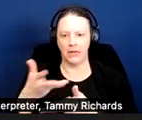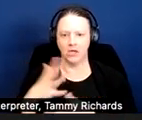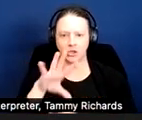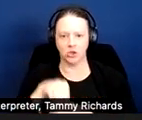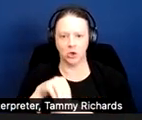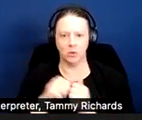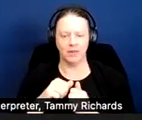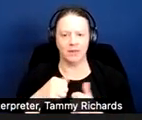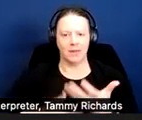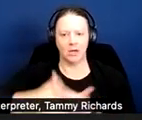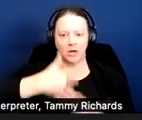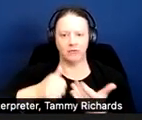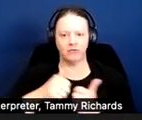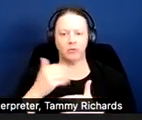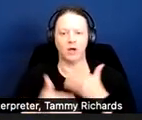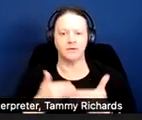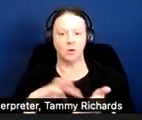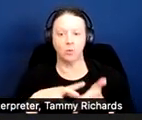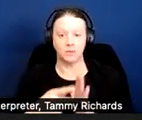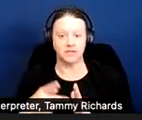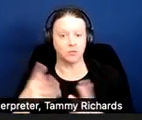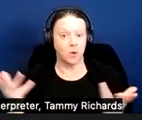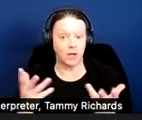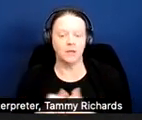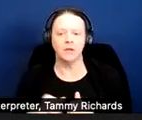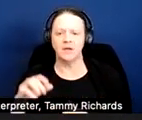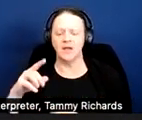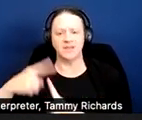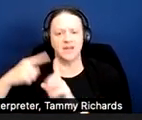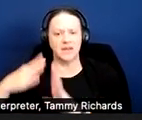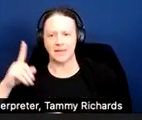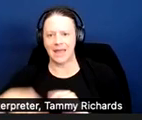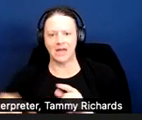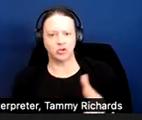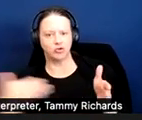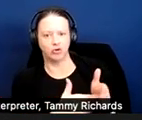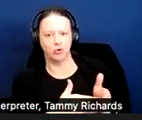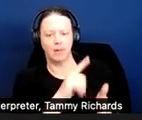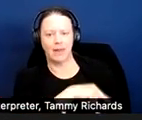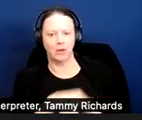Meaning a tenant cannot sue a landlord solely for failing to engage in an interactive process.